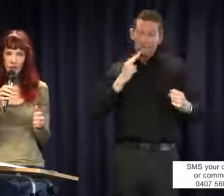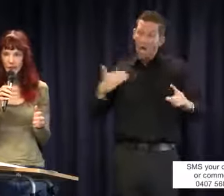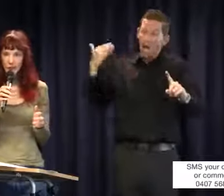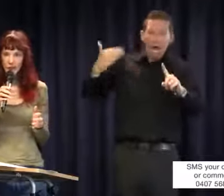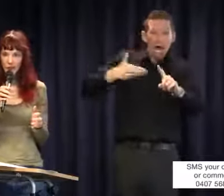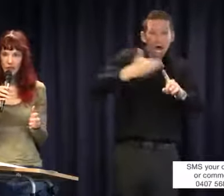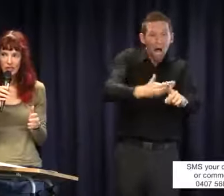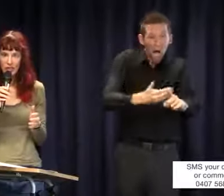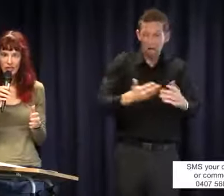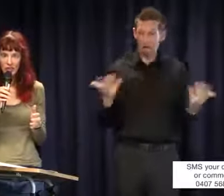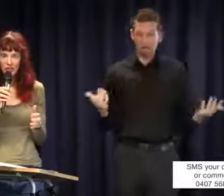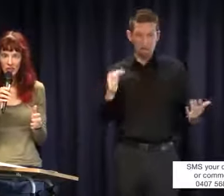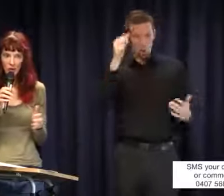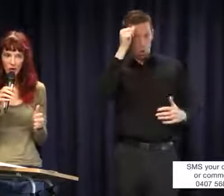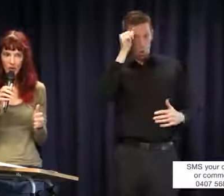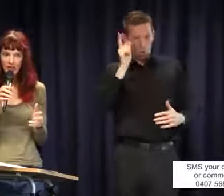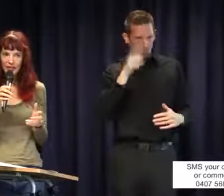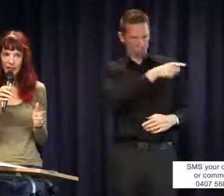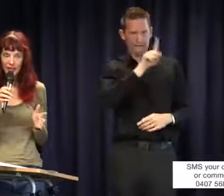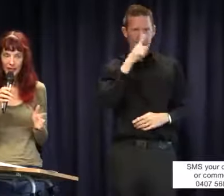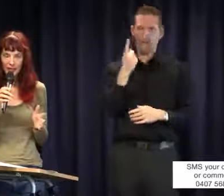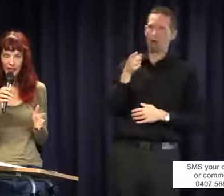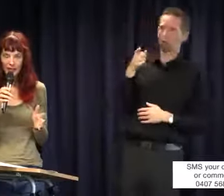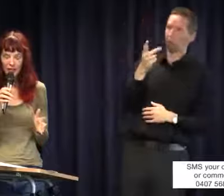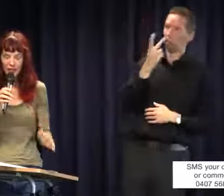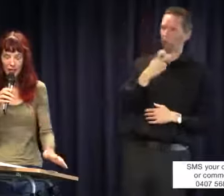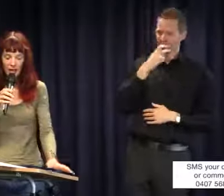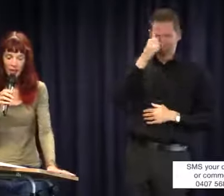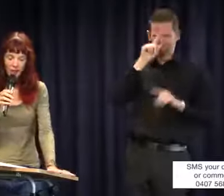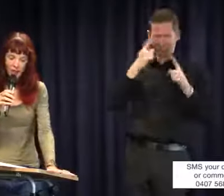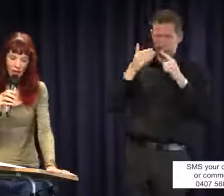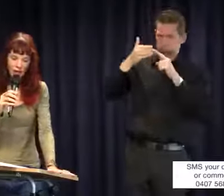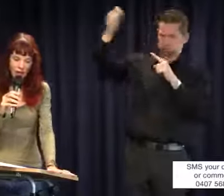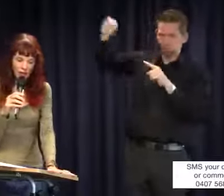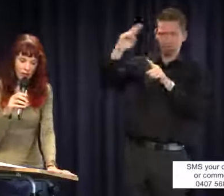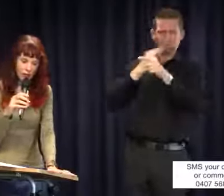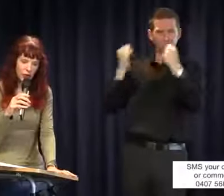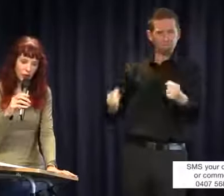and pretend that the kids are oral and they don't need sign language, whereas if you have